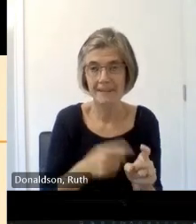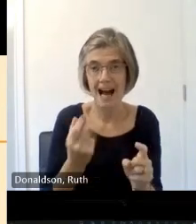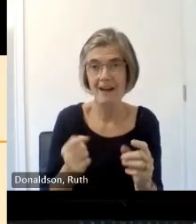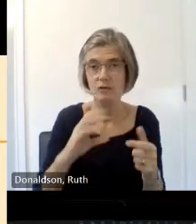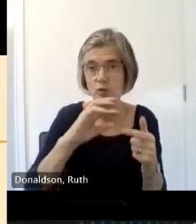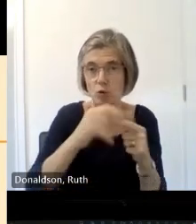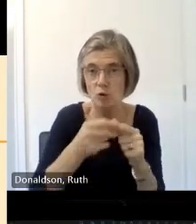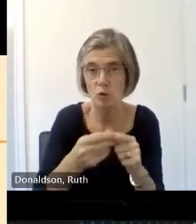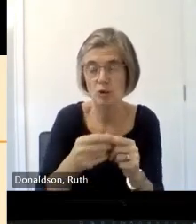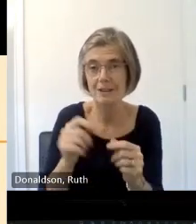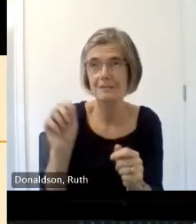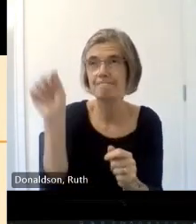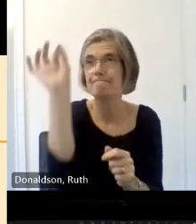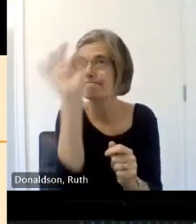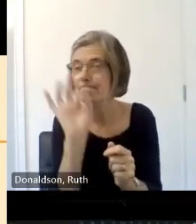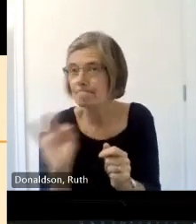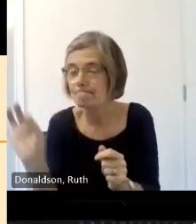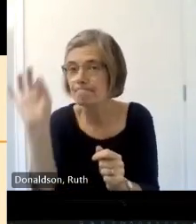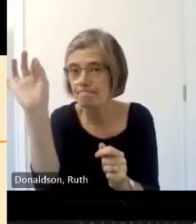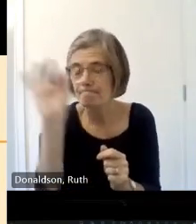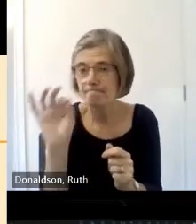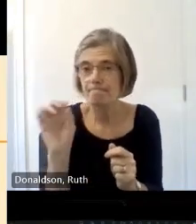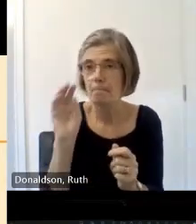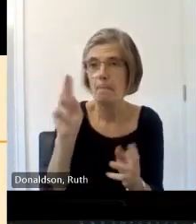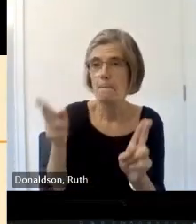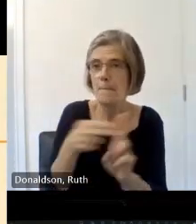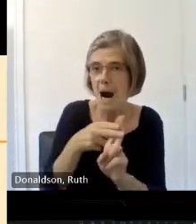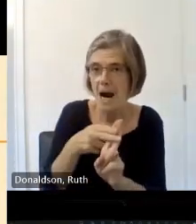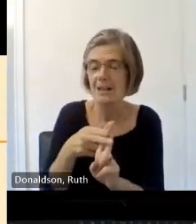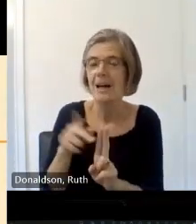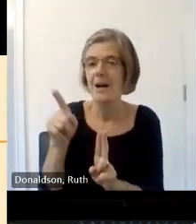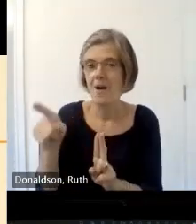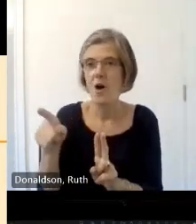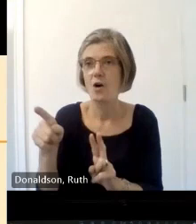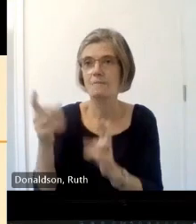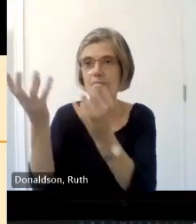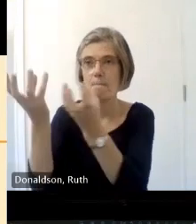would appear on the stone the stone would go to the site and then the stone would be cut and dress